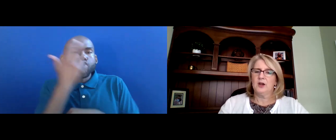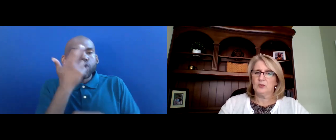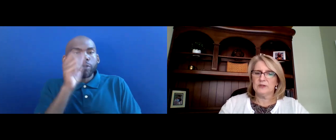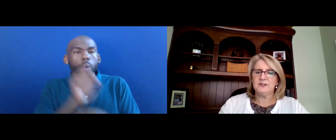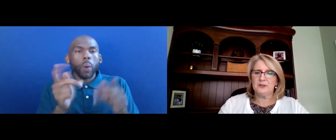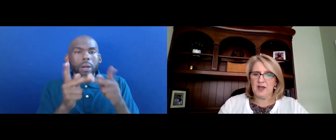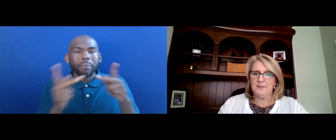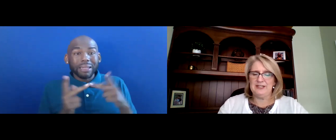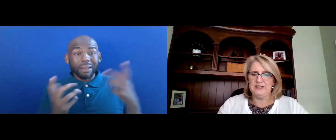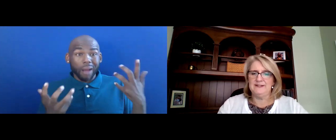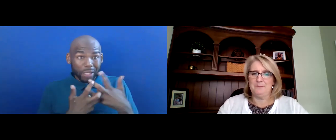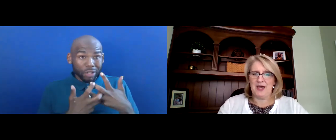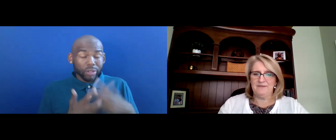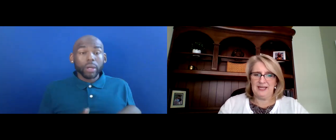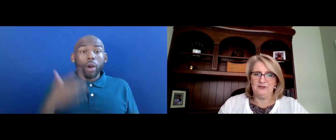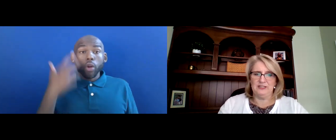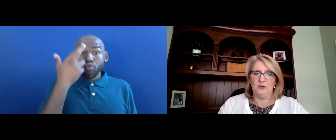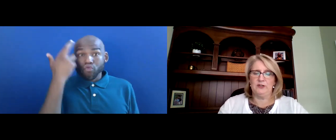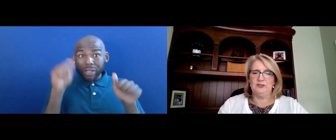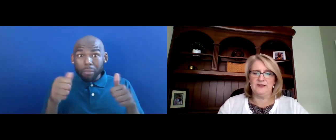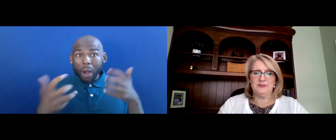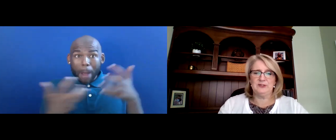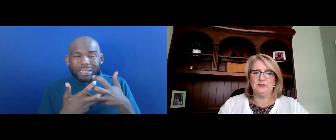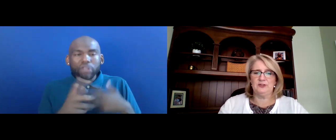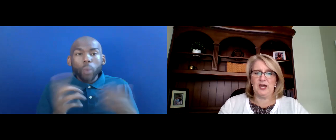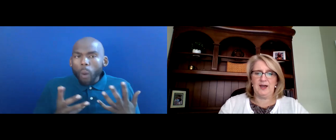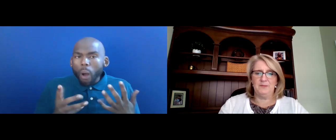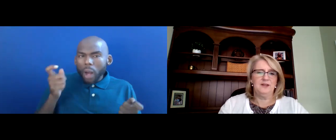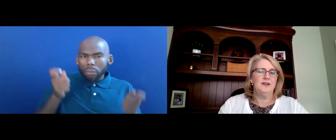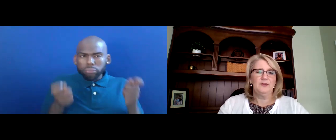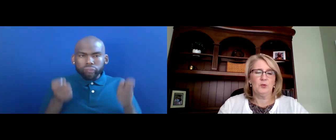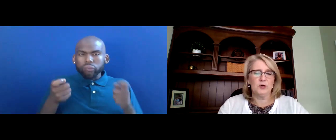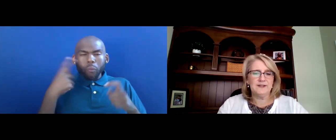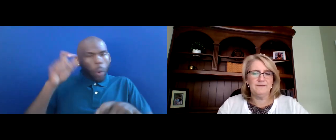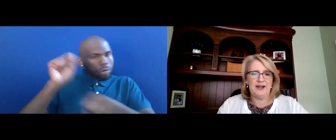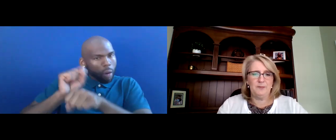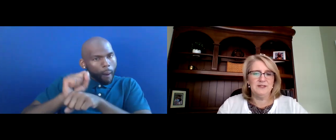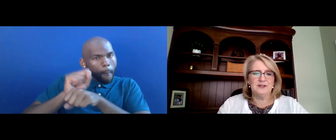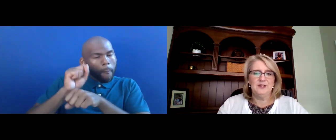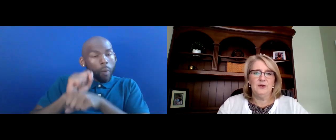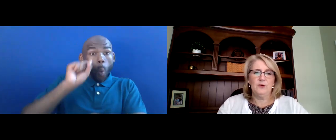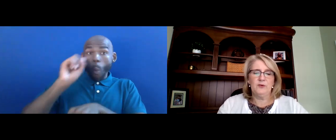A REASONABLE ACCOMMODATION IS A MODIFICATION OR ADJUSTMENT TO A JOB, THE WORK ENVIRONMENT OR THE